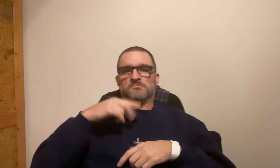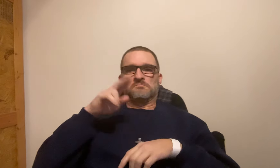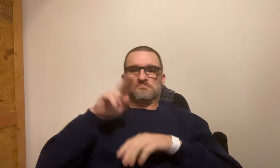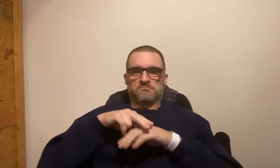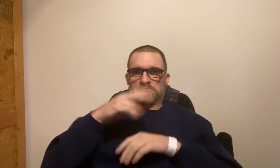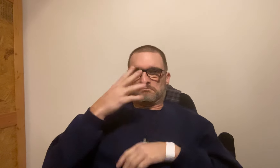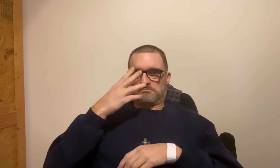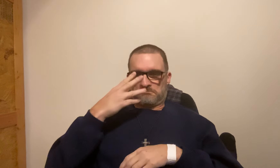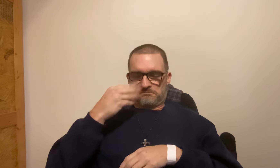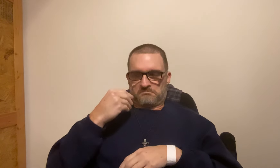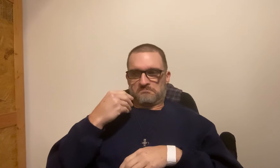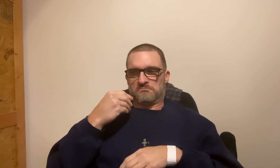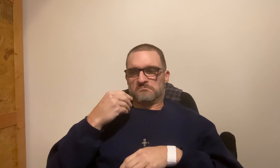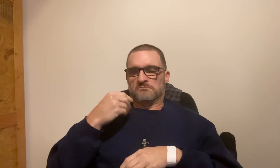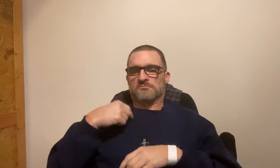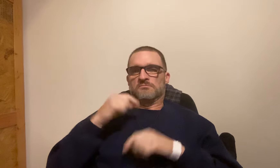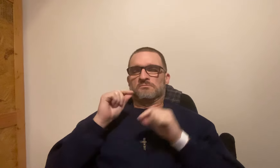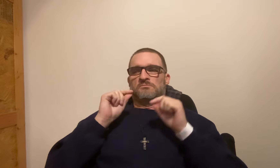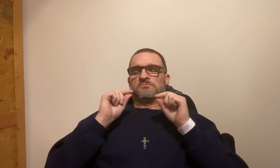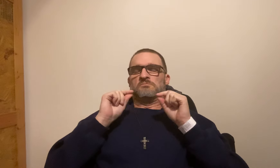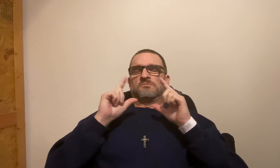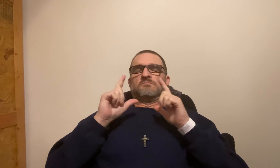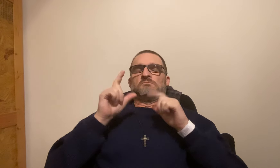Then I laid in bed and went to sleep.